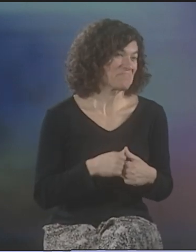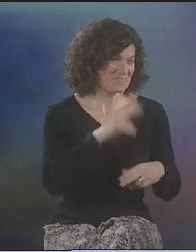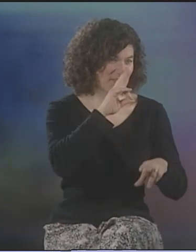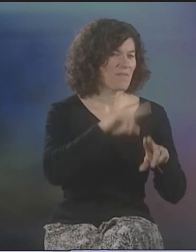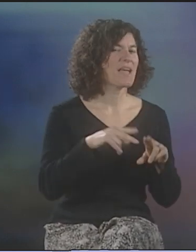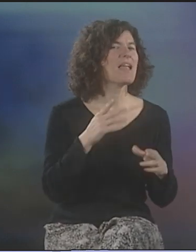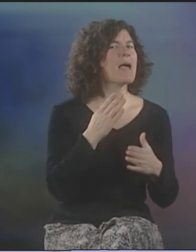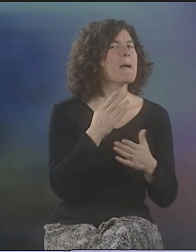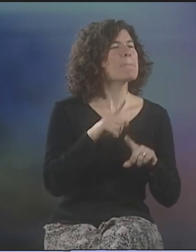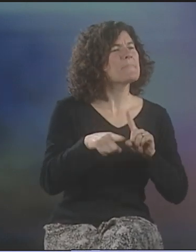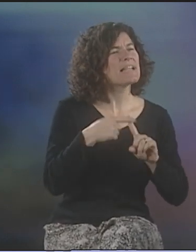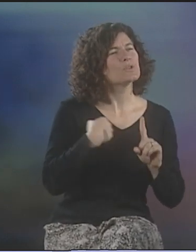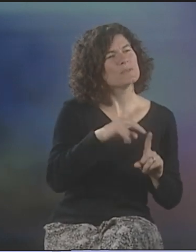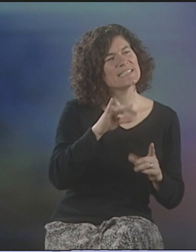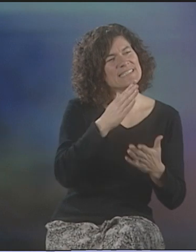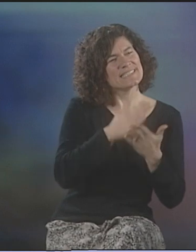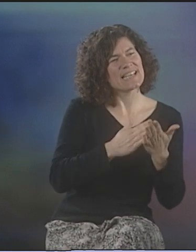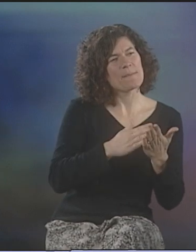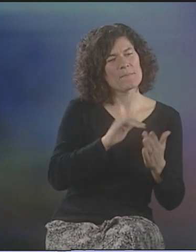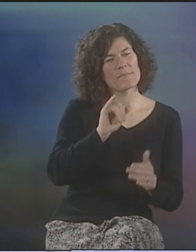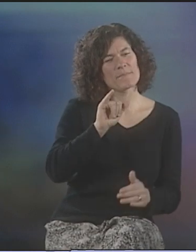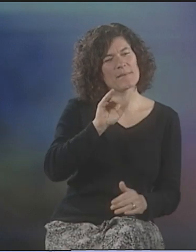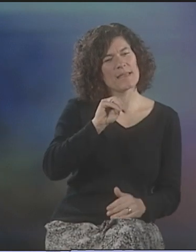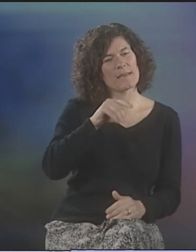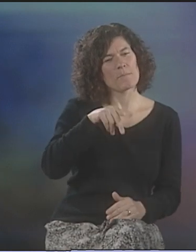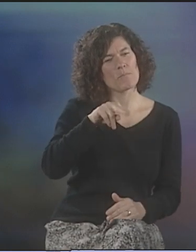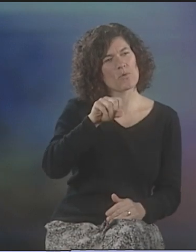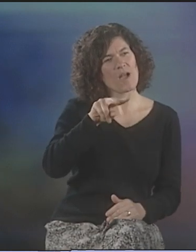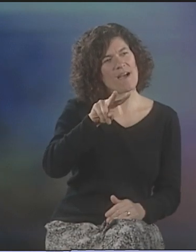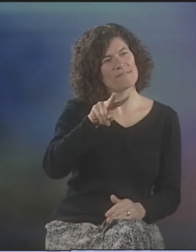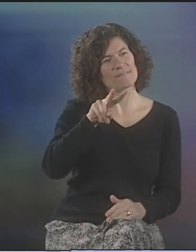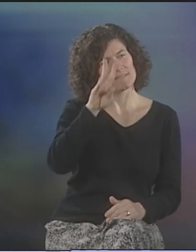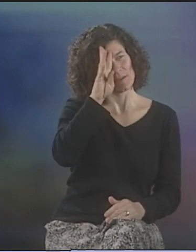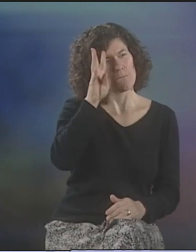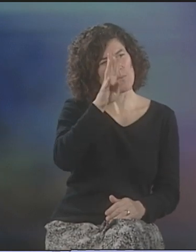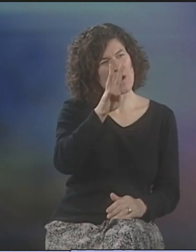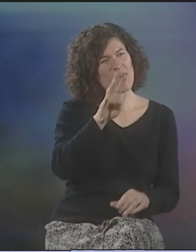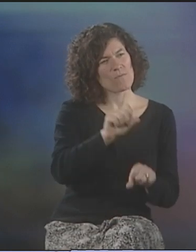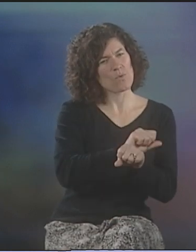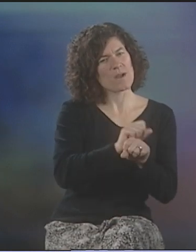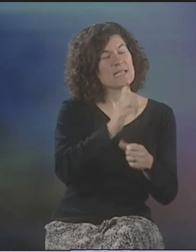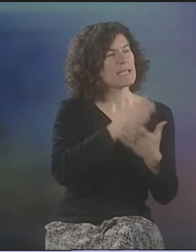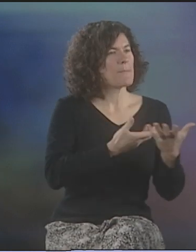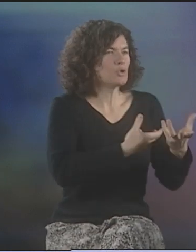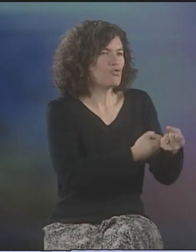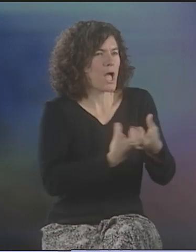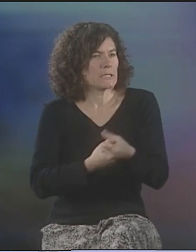IT WAS REALLY FUN. PLUS, WE DID SOME IMPROV, SOME IMPROVISATIONAL WORK,